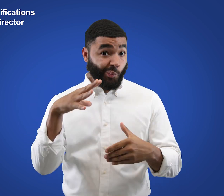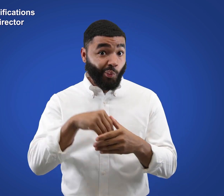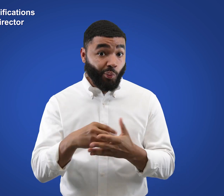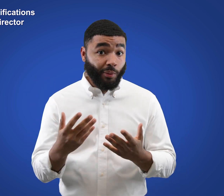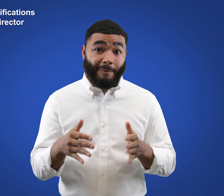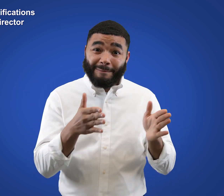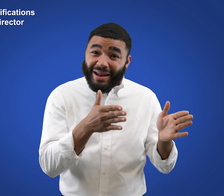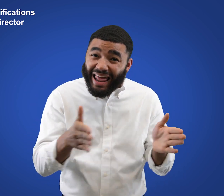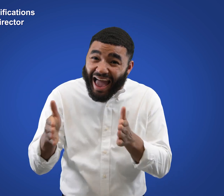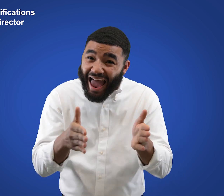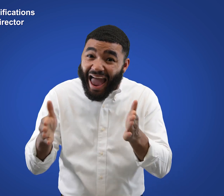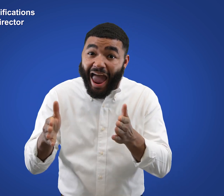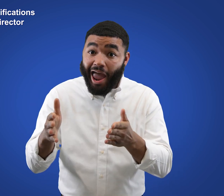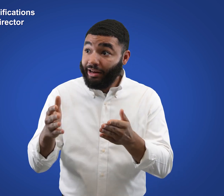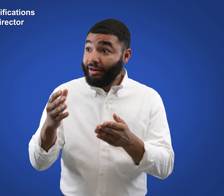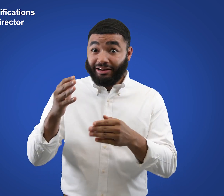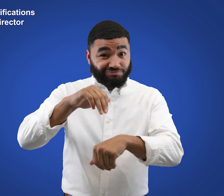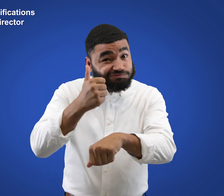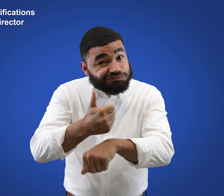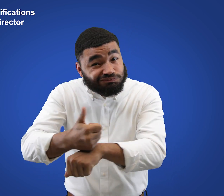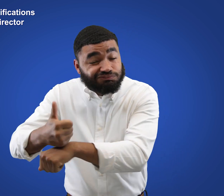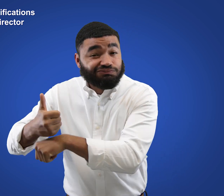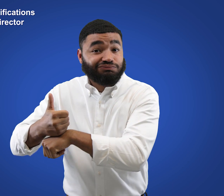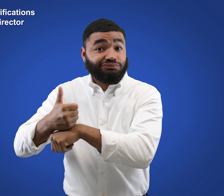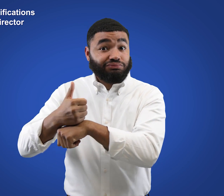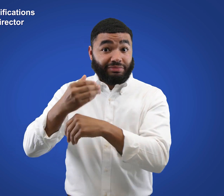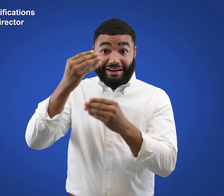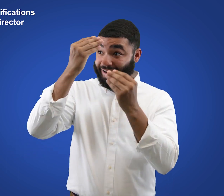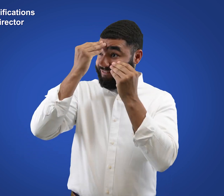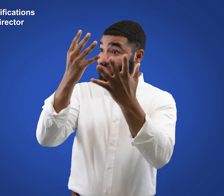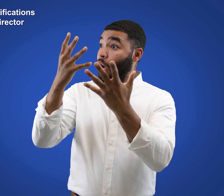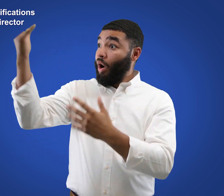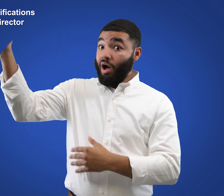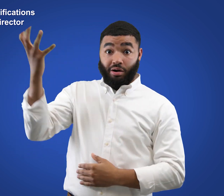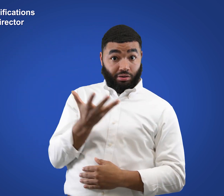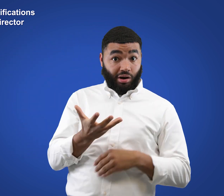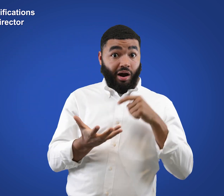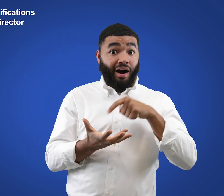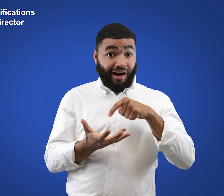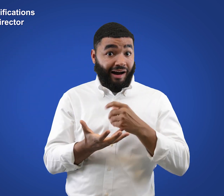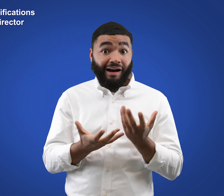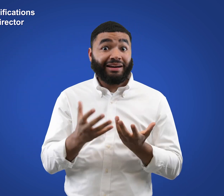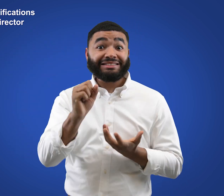including the ability to plan, implement, receive information and directives